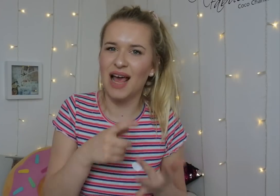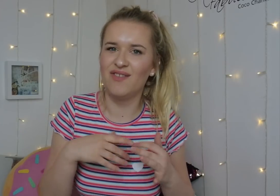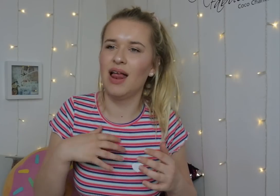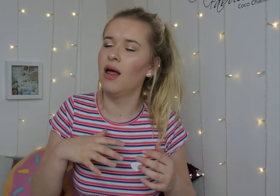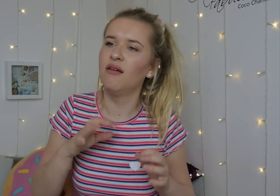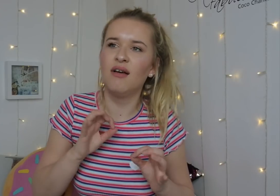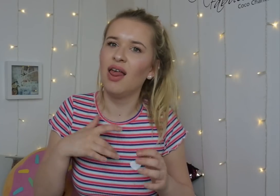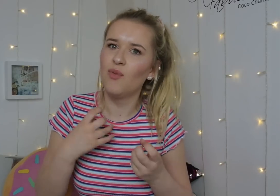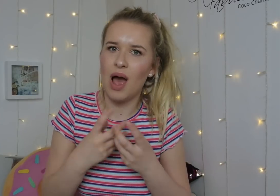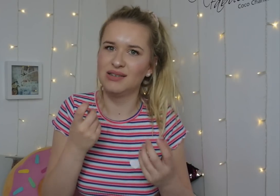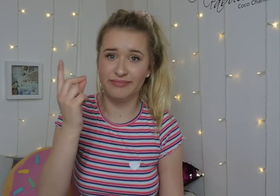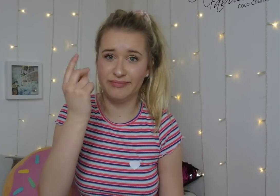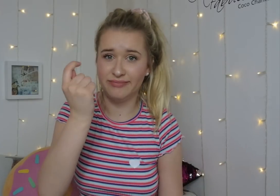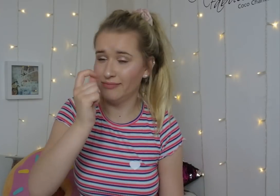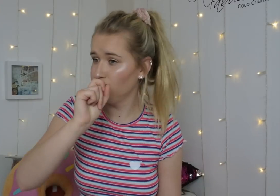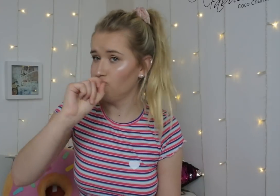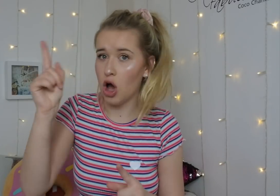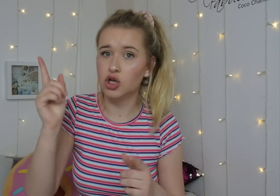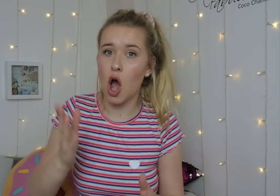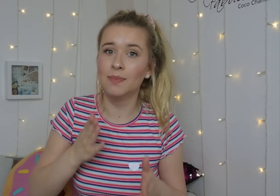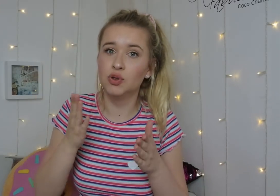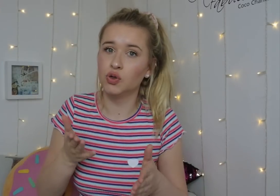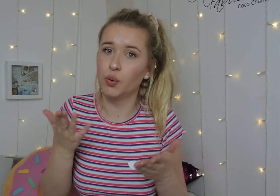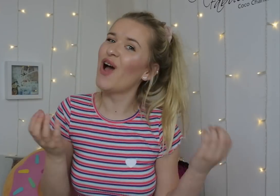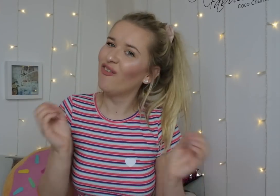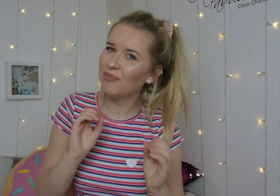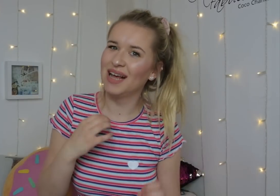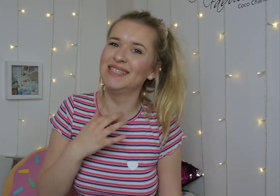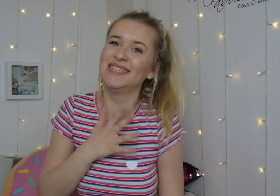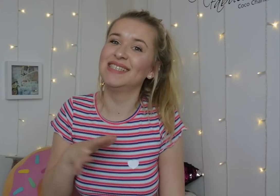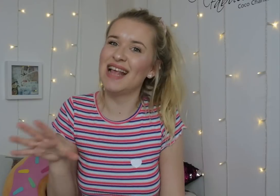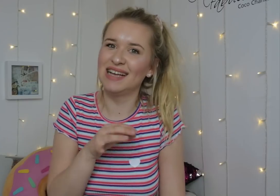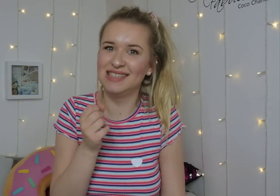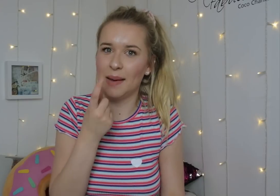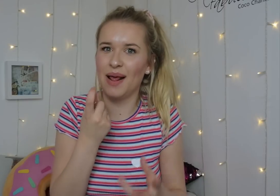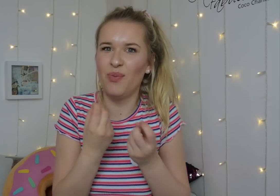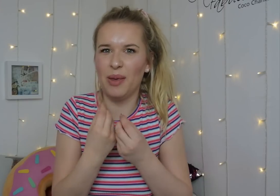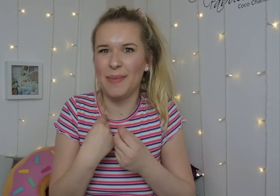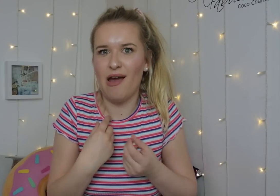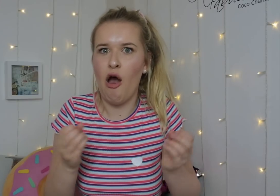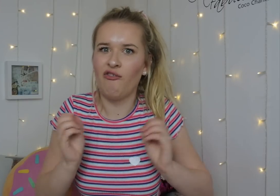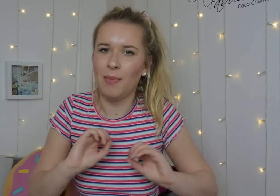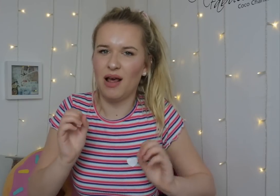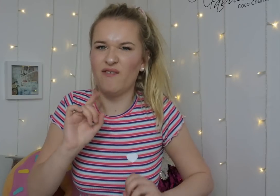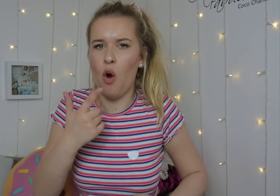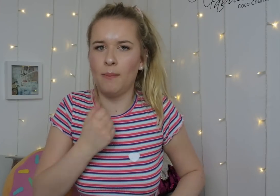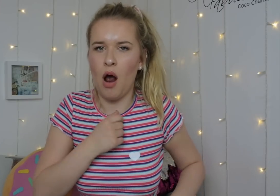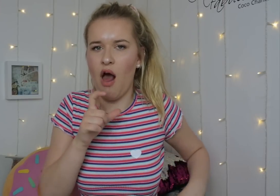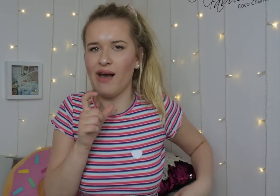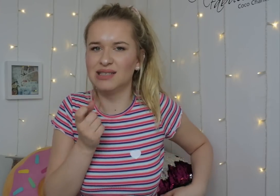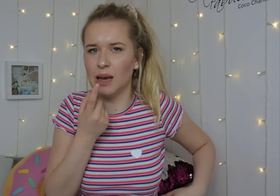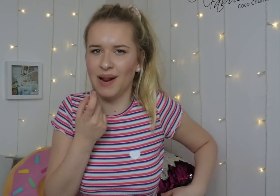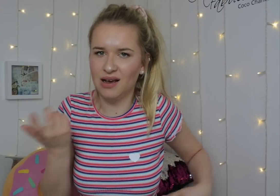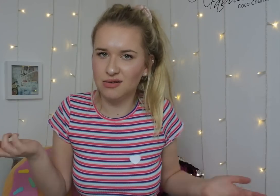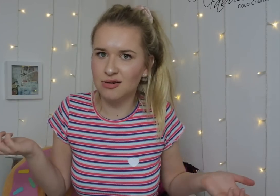If I never took the tablets with me, I will end up getting really ill. So I will need them for my colitis.